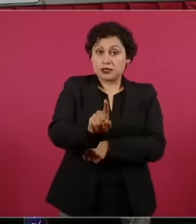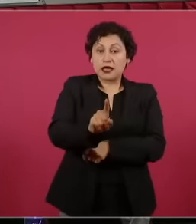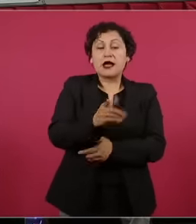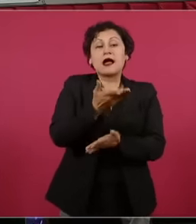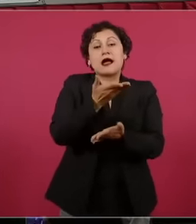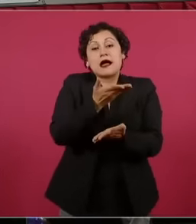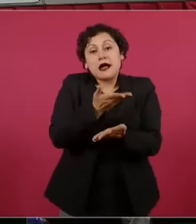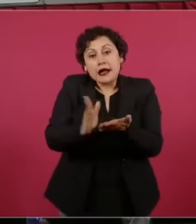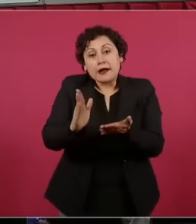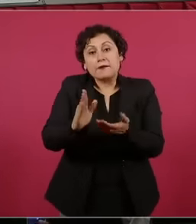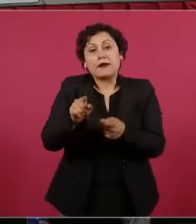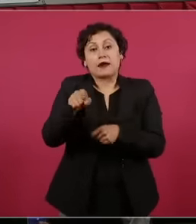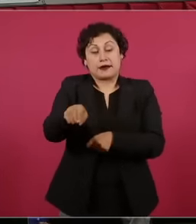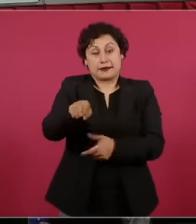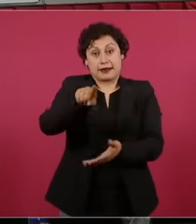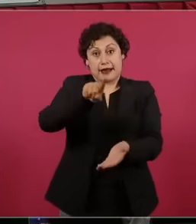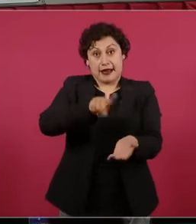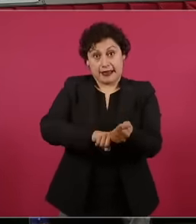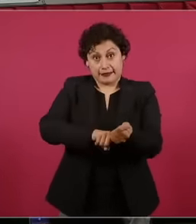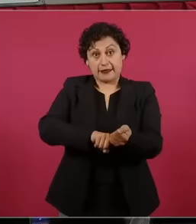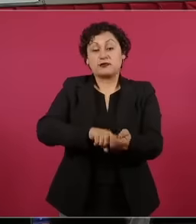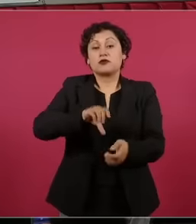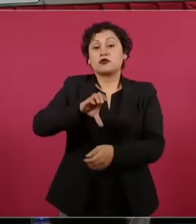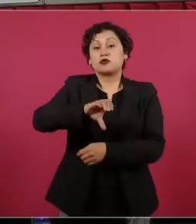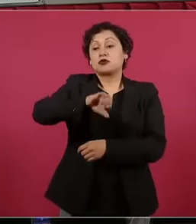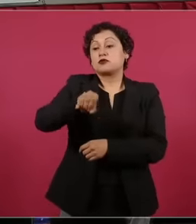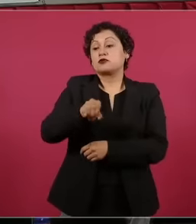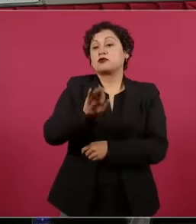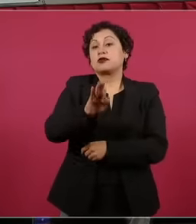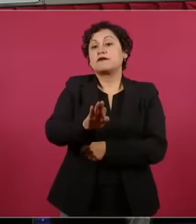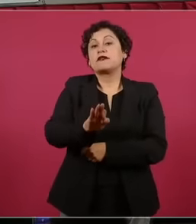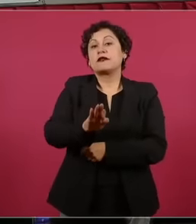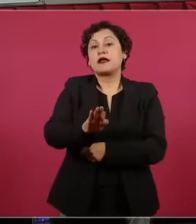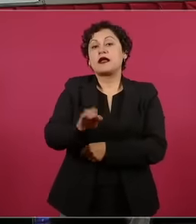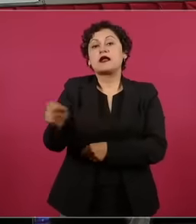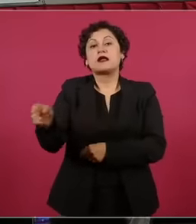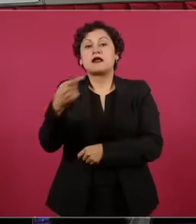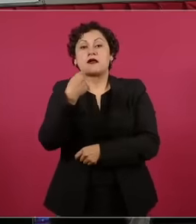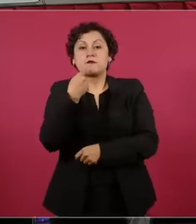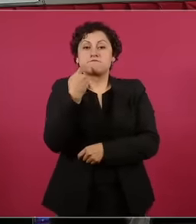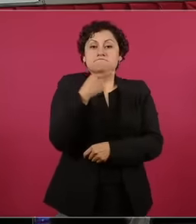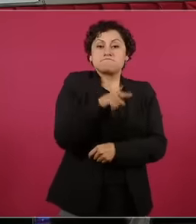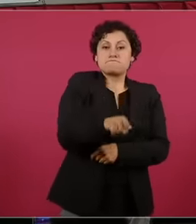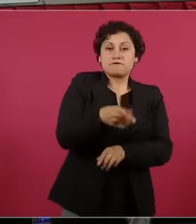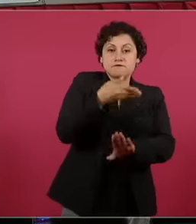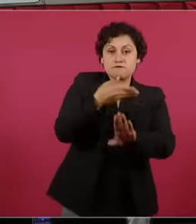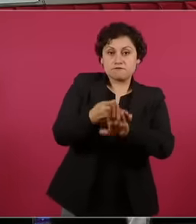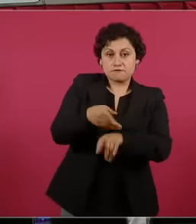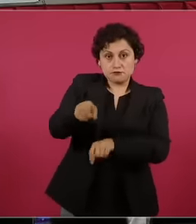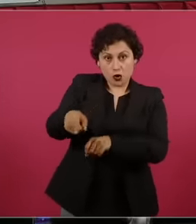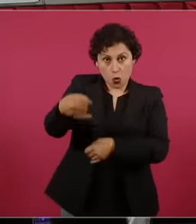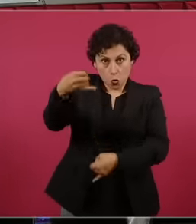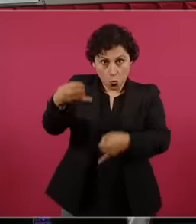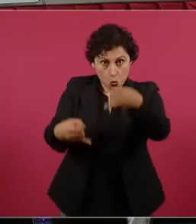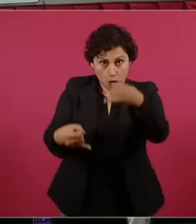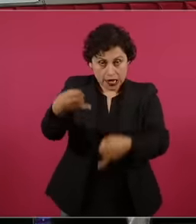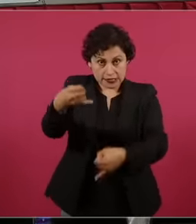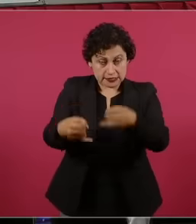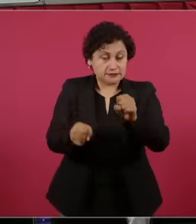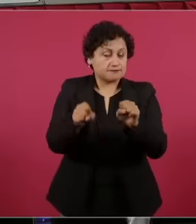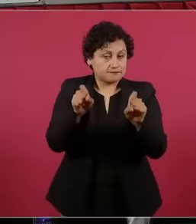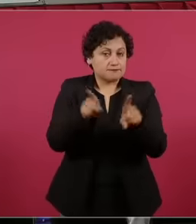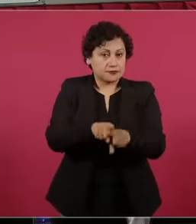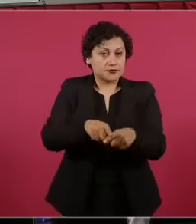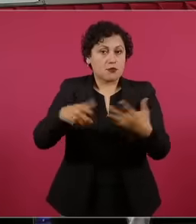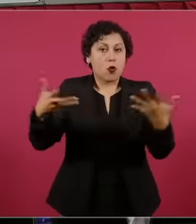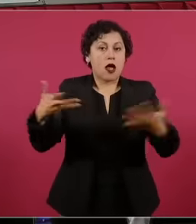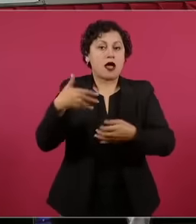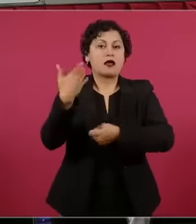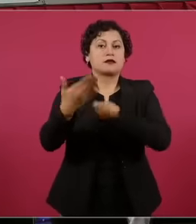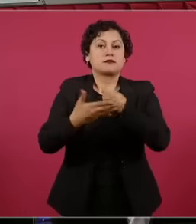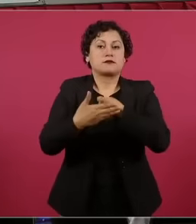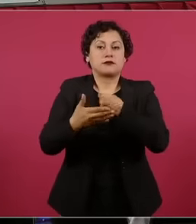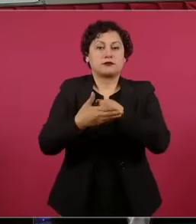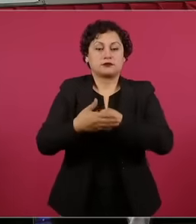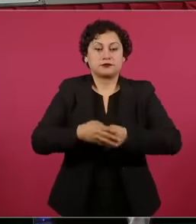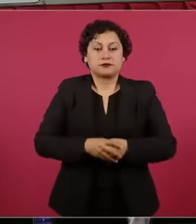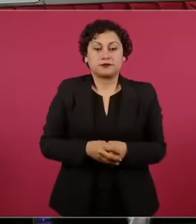the internal body of the Council of the Federal Judiciary. Look how hopeful this is.